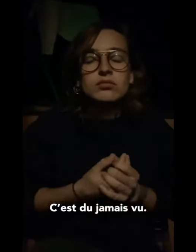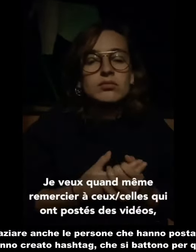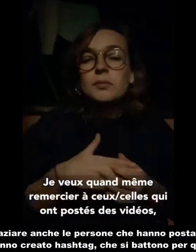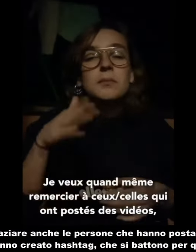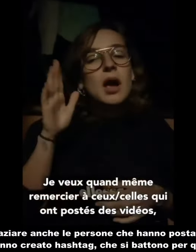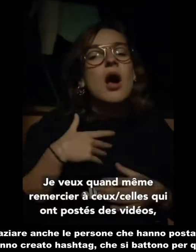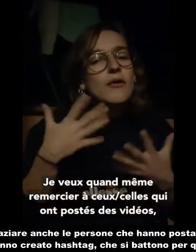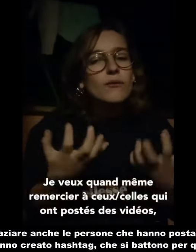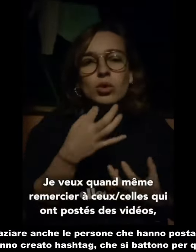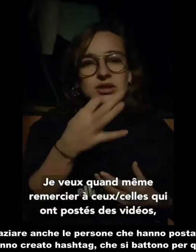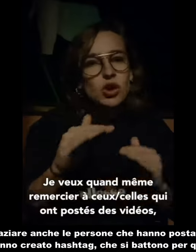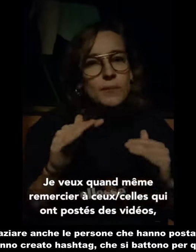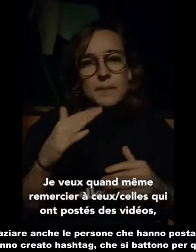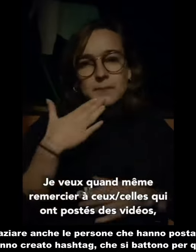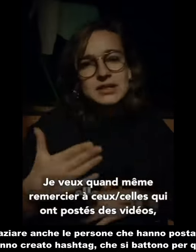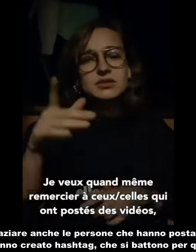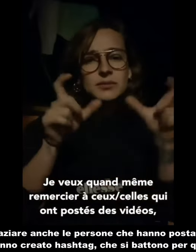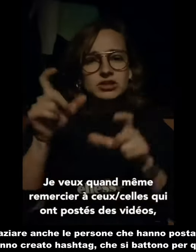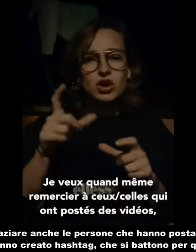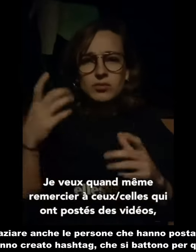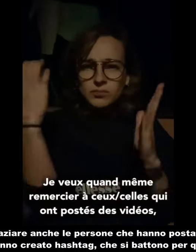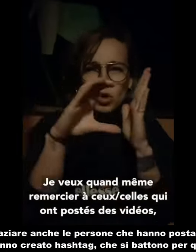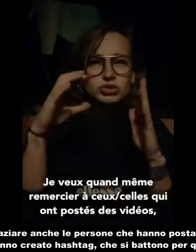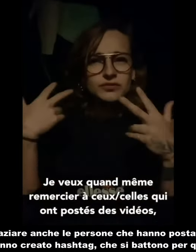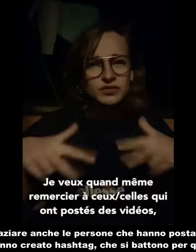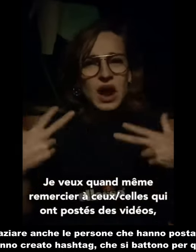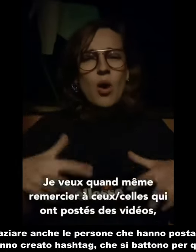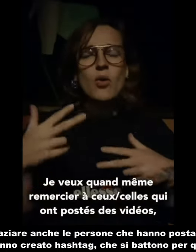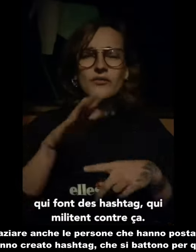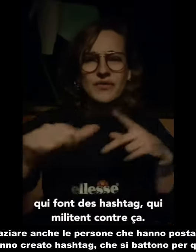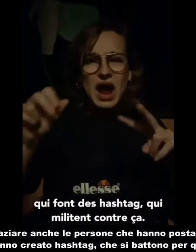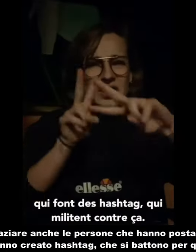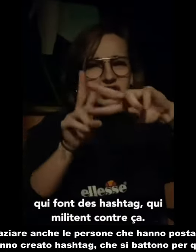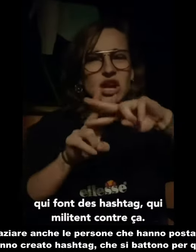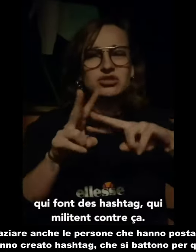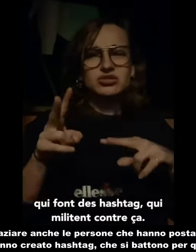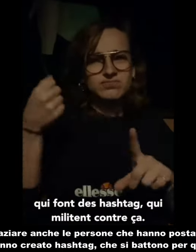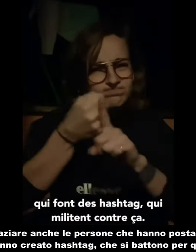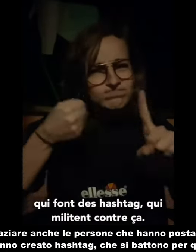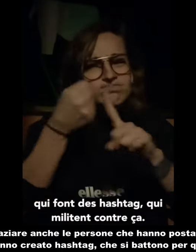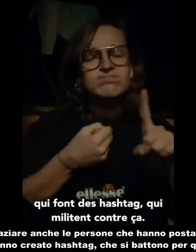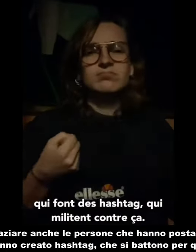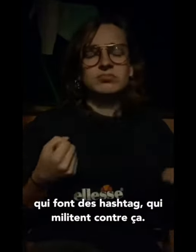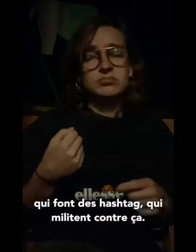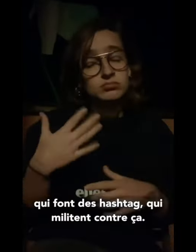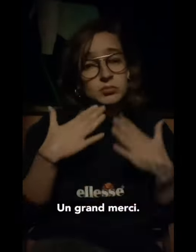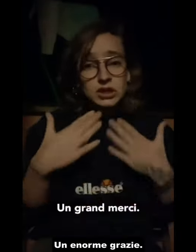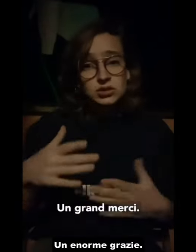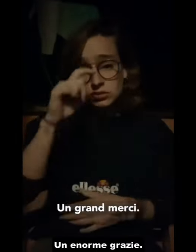I wanna thank the people who posted videos, made hashtags and fight for this A massive thank you